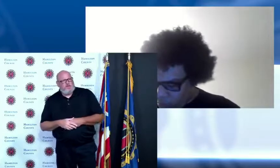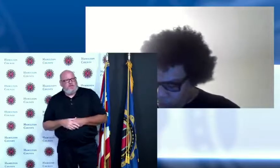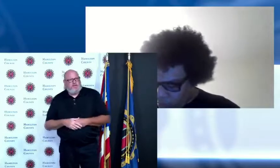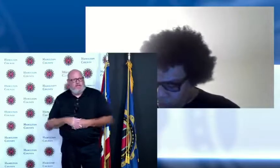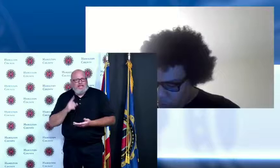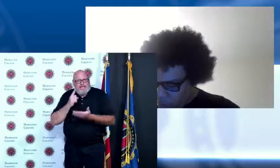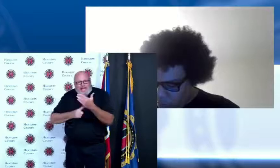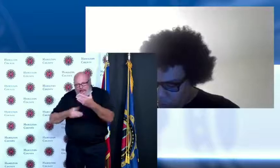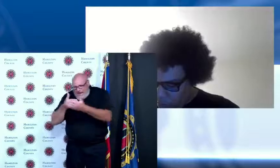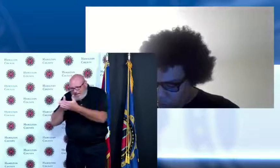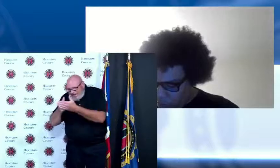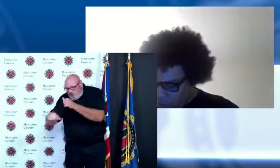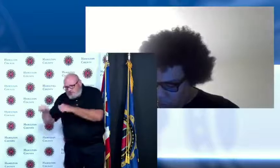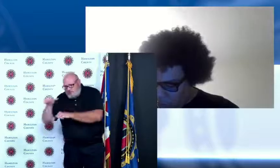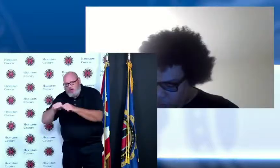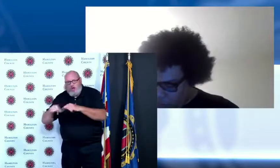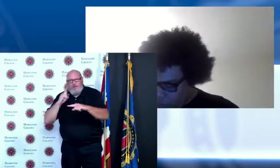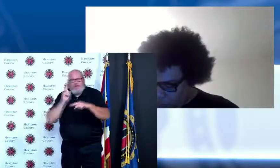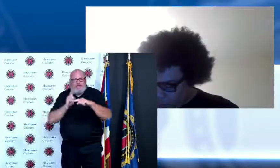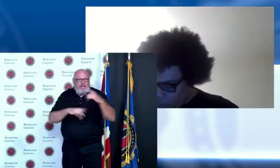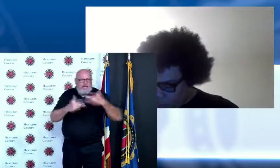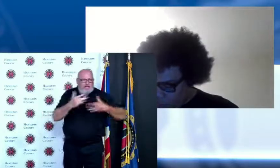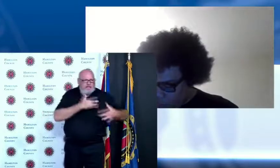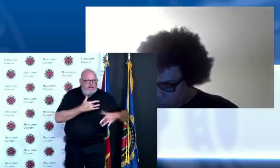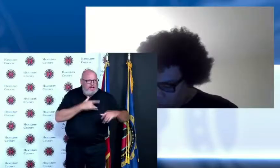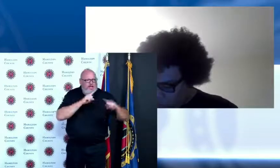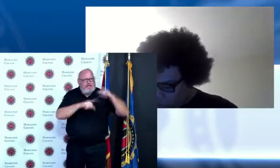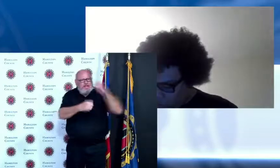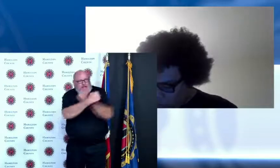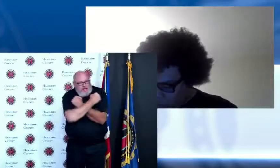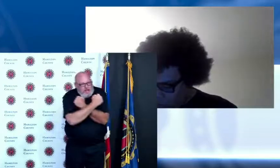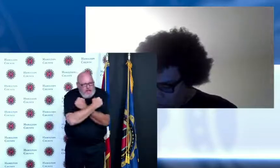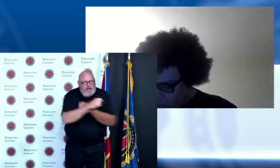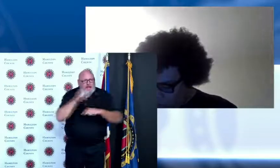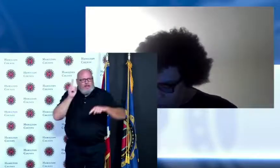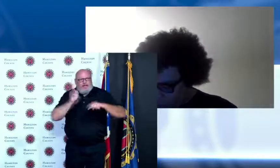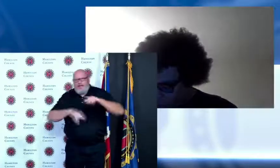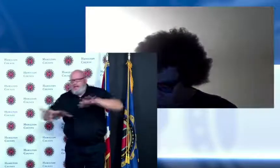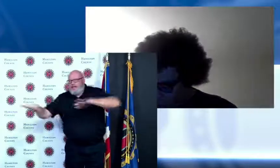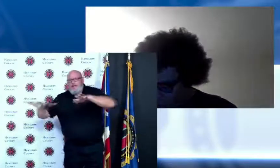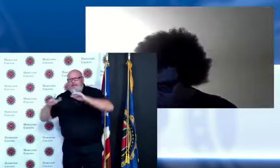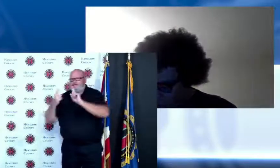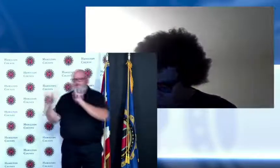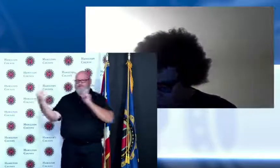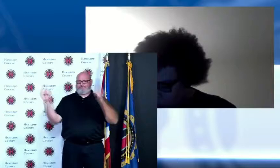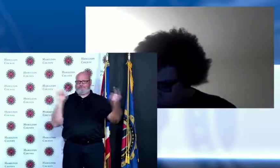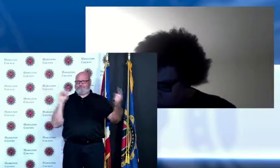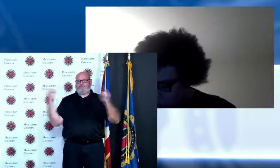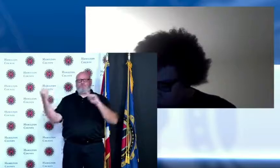same thing at the same time and come out or start to come out I guess on the other end so I don't